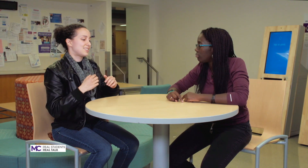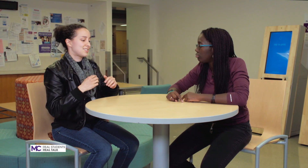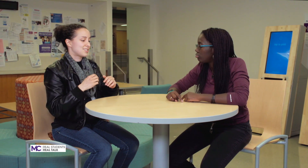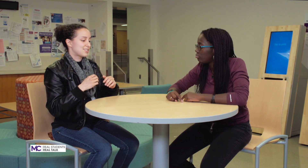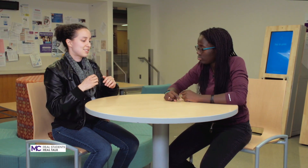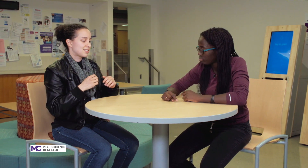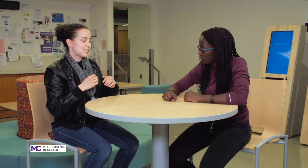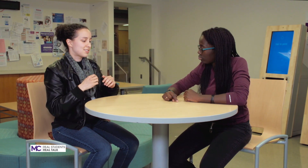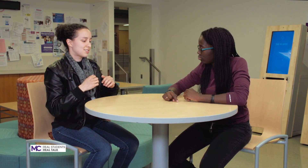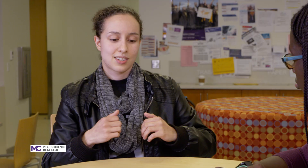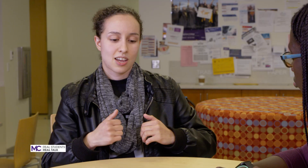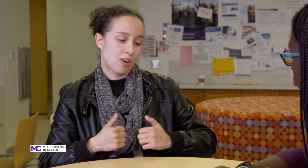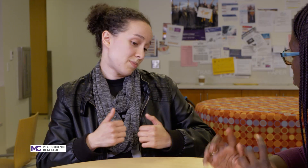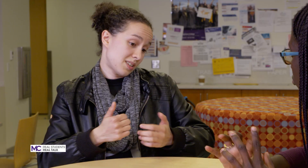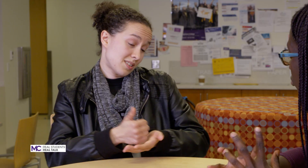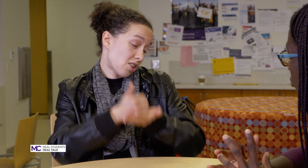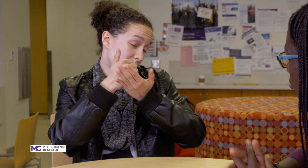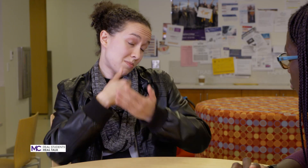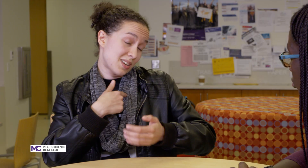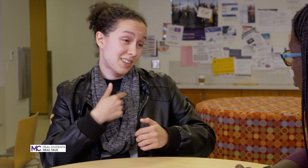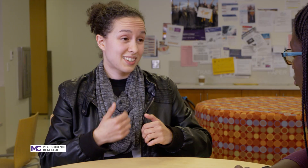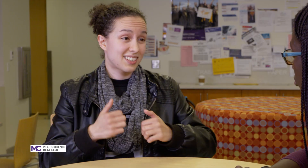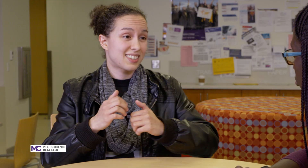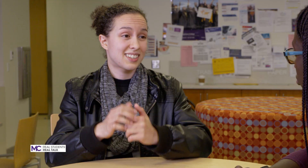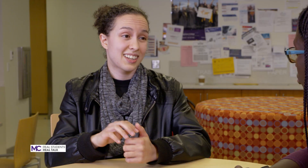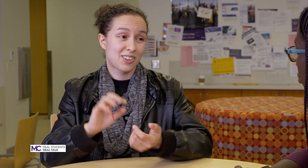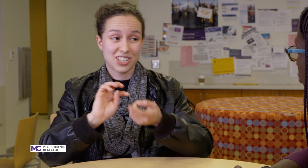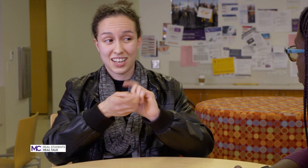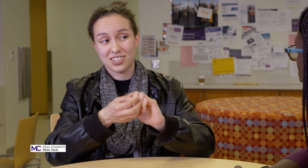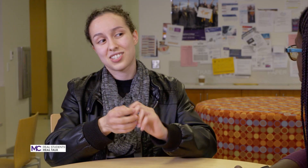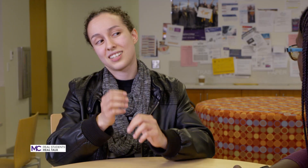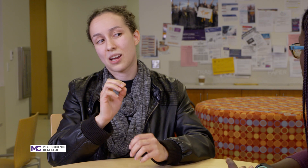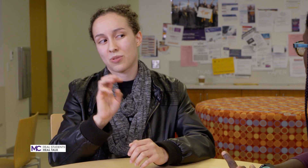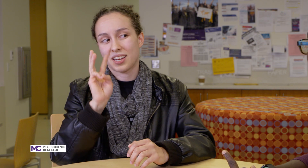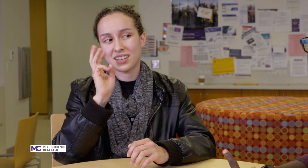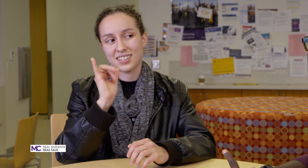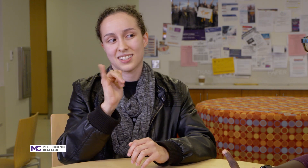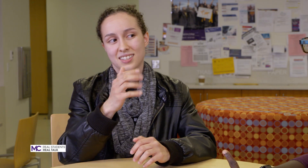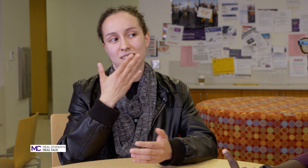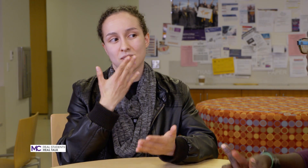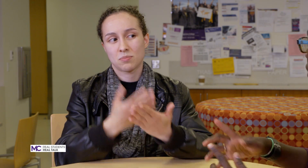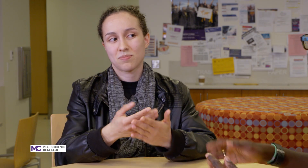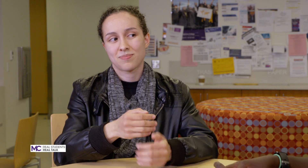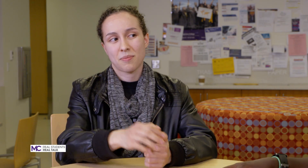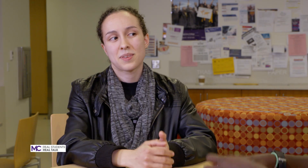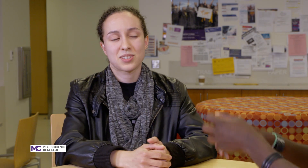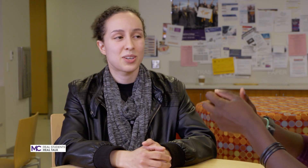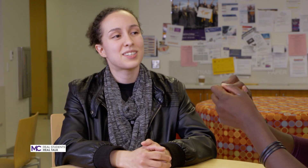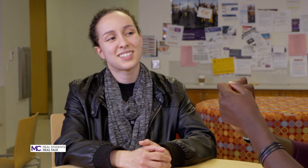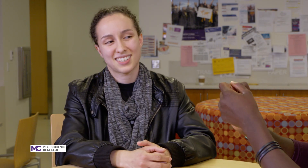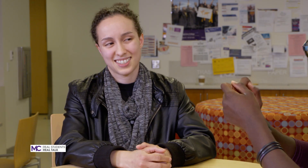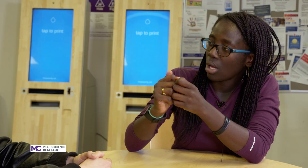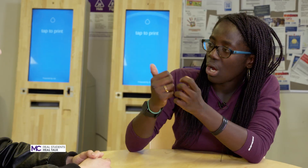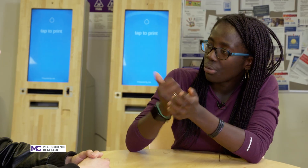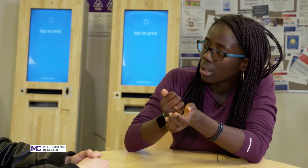and helping helping me mm you know change in that way it's good how is it